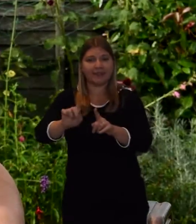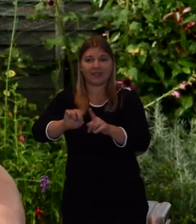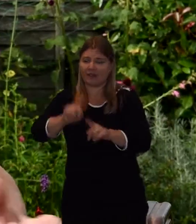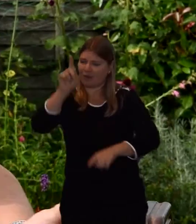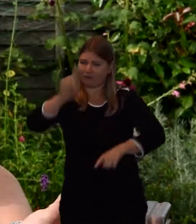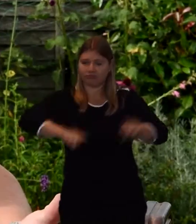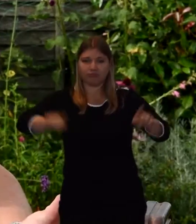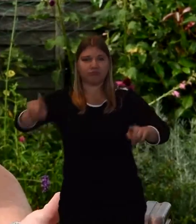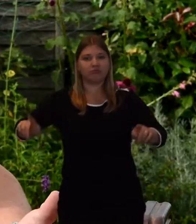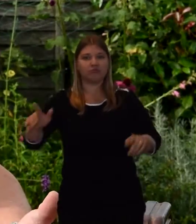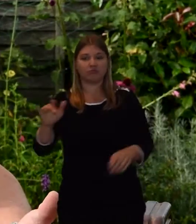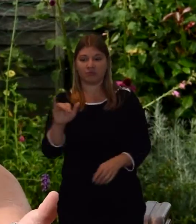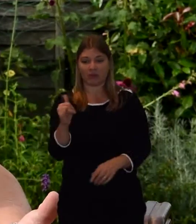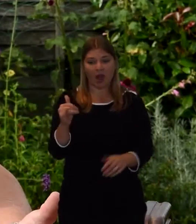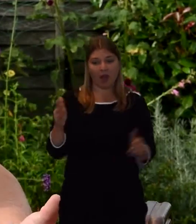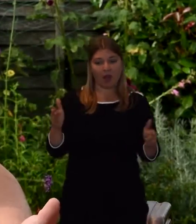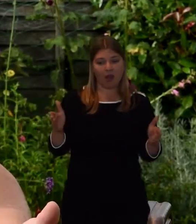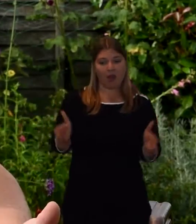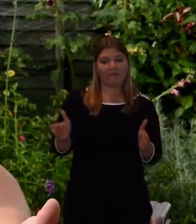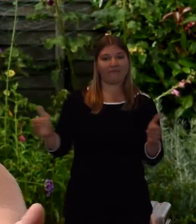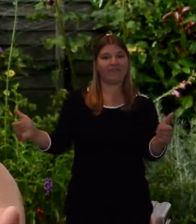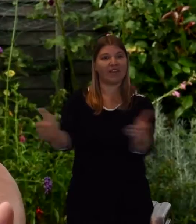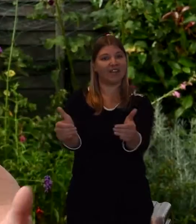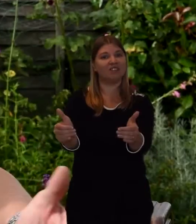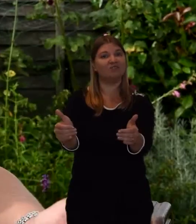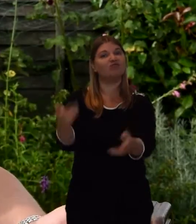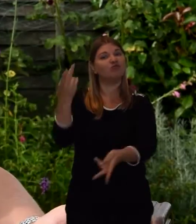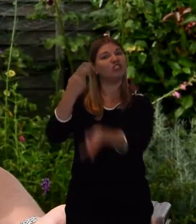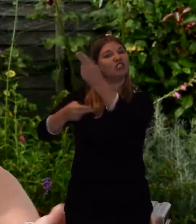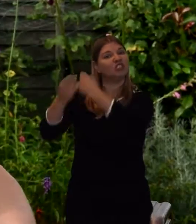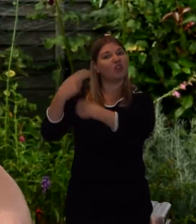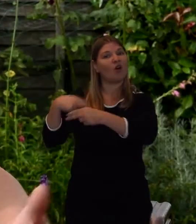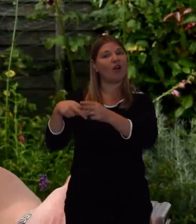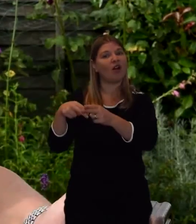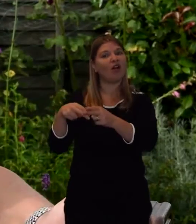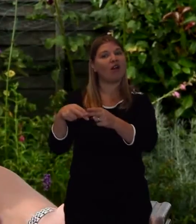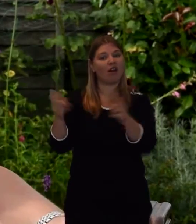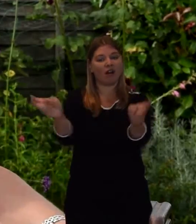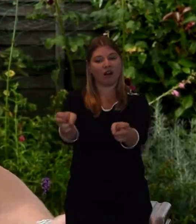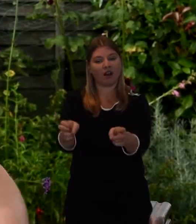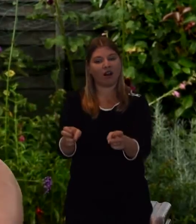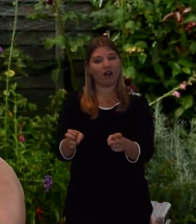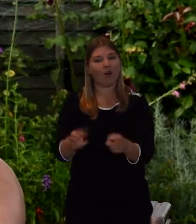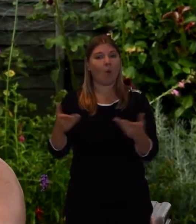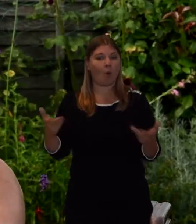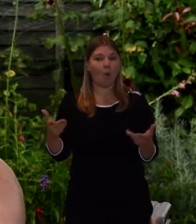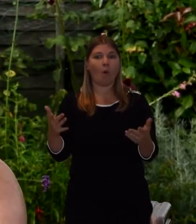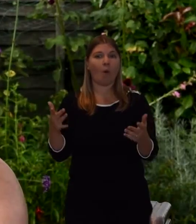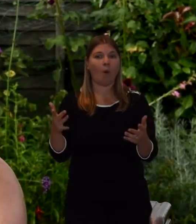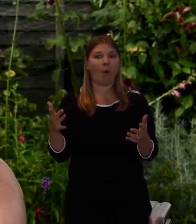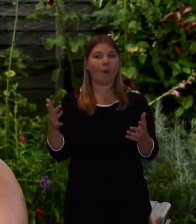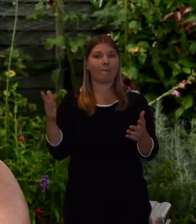And sometimes the coffin will be adorned in the traditional way, and other times we will see a wicker basket being used,